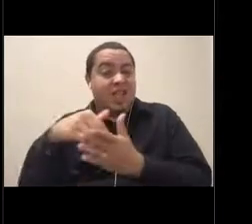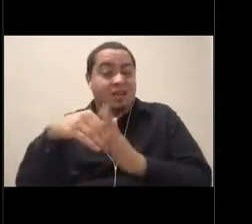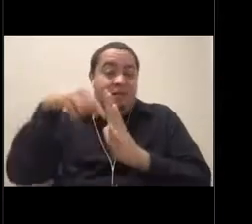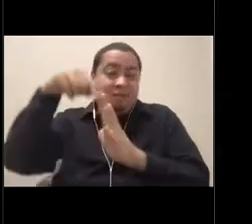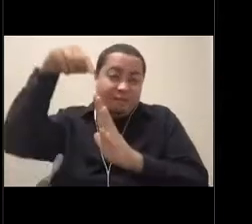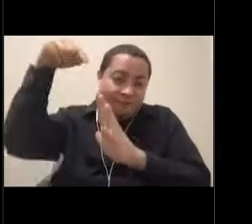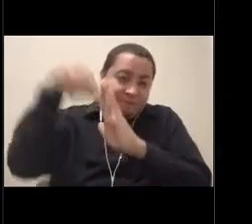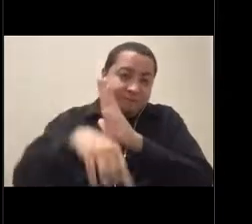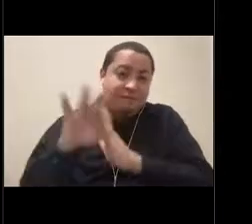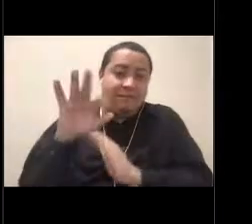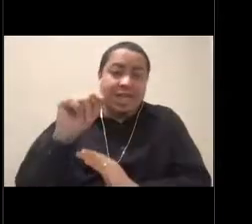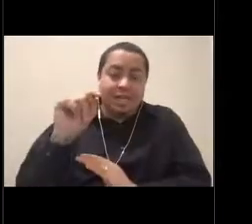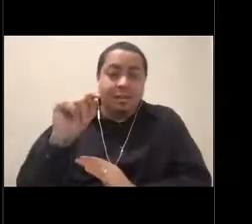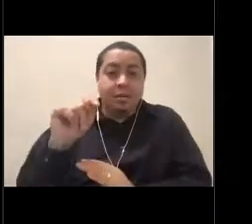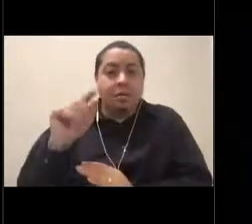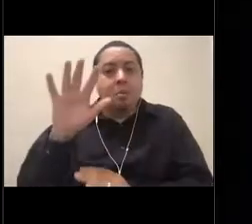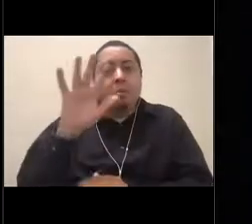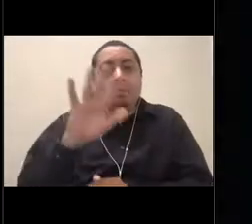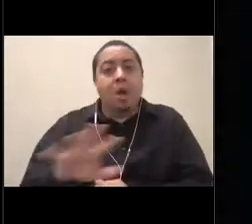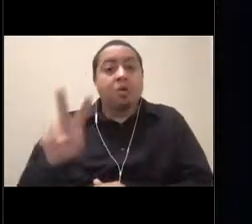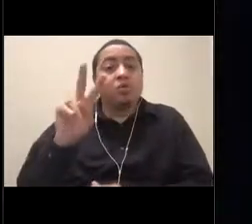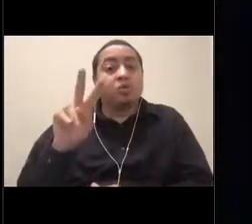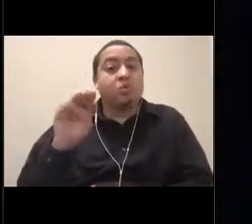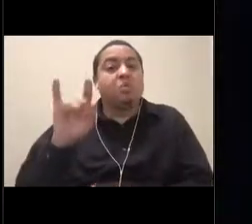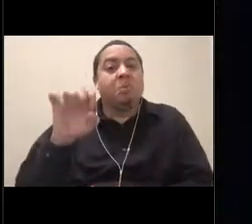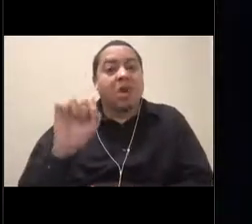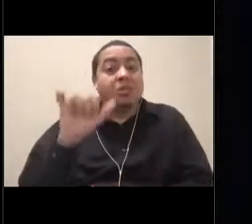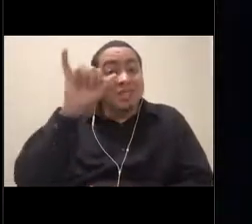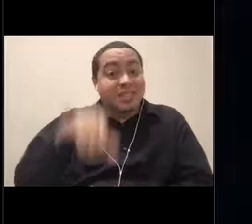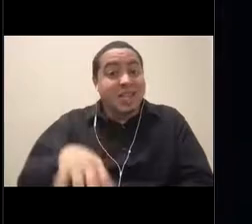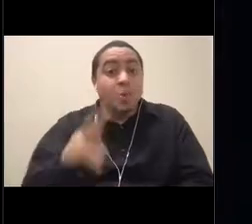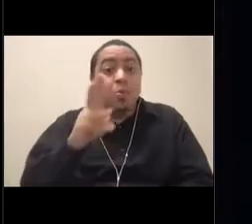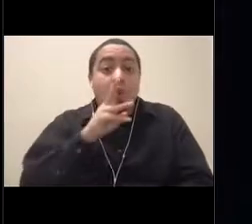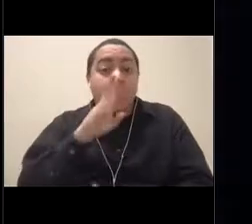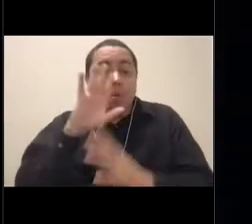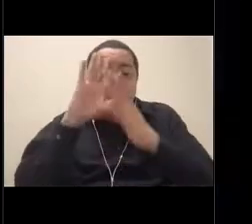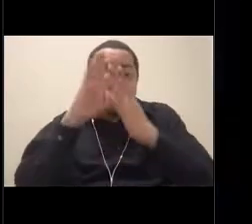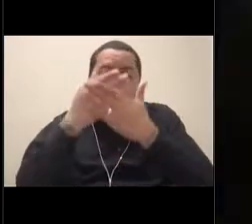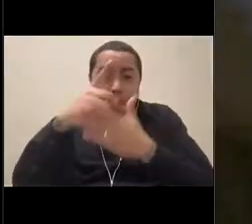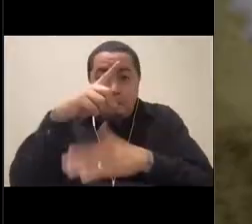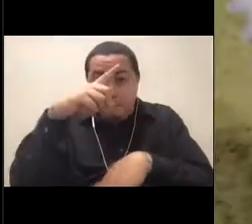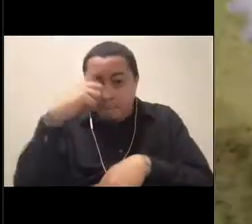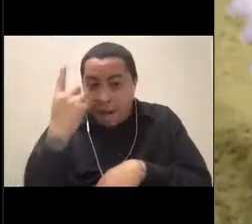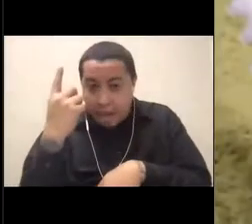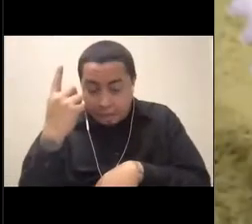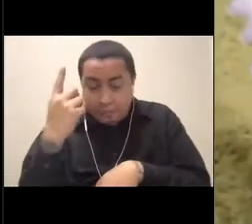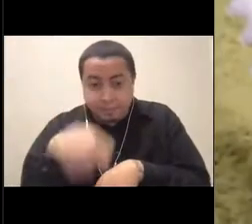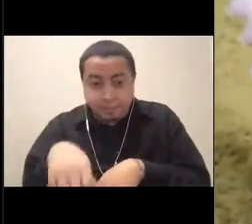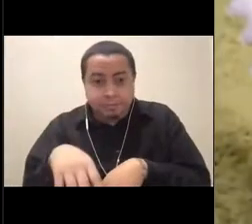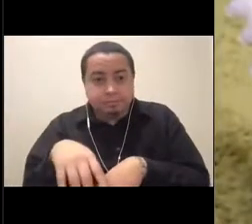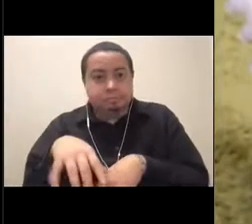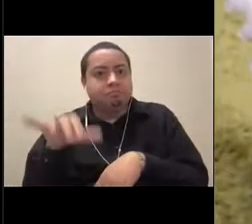And the water down there is pitch black, but we still find life like amazing fishes,